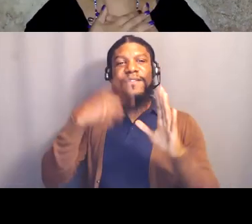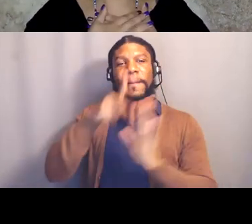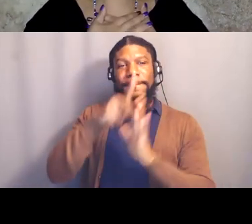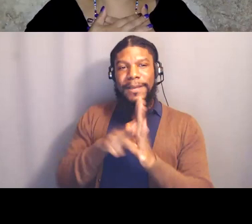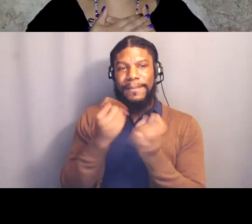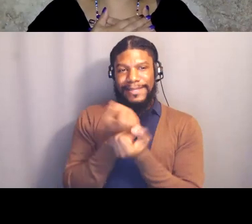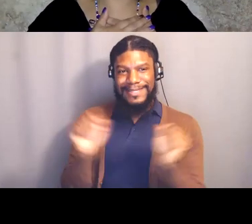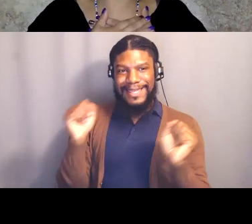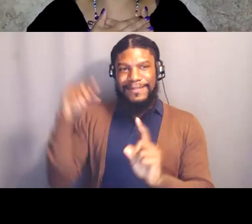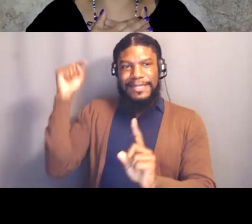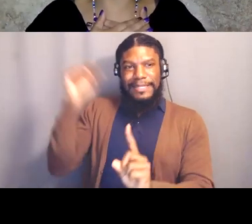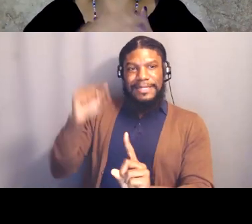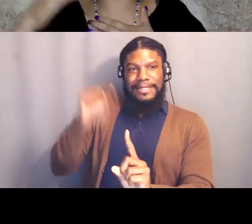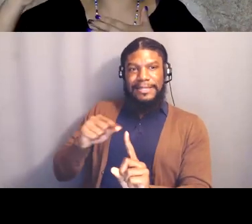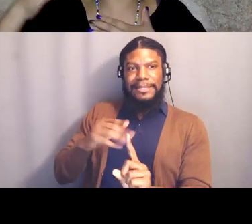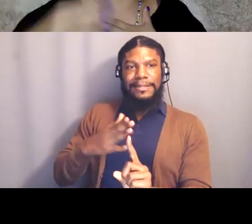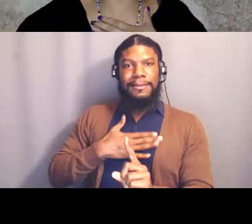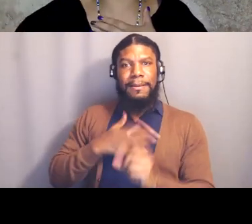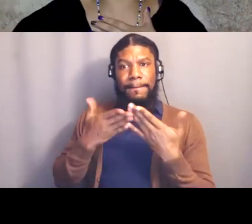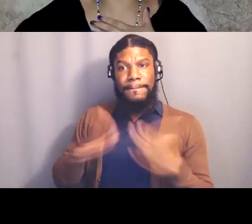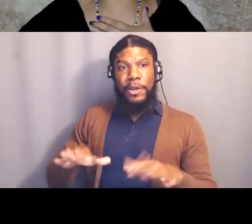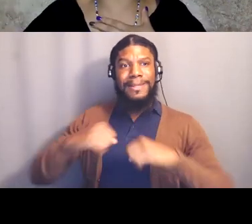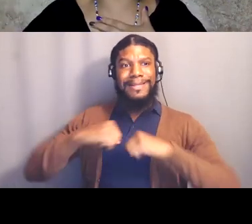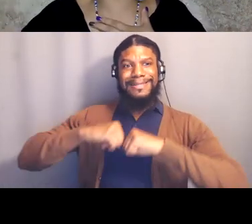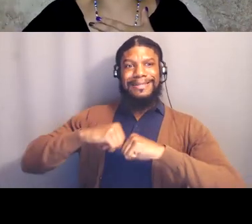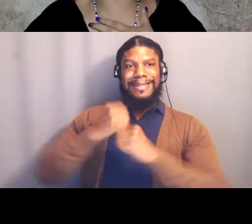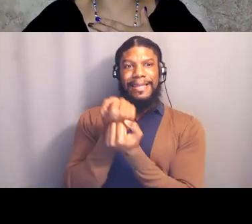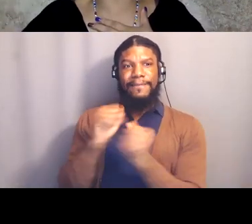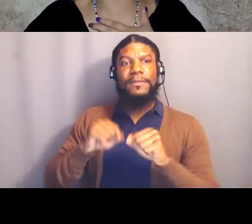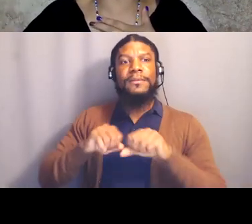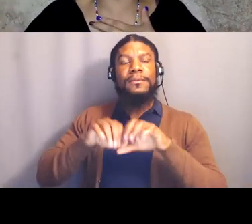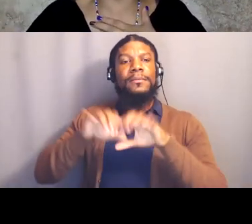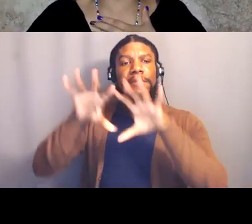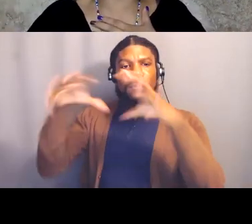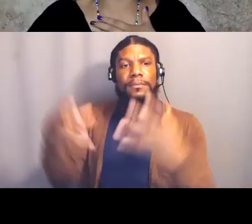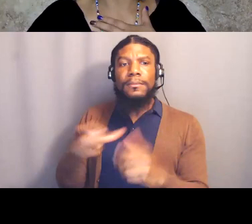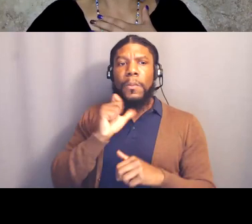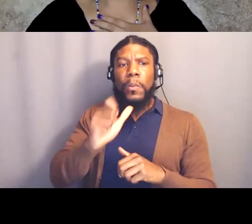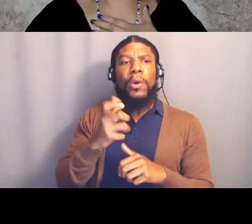My public safety system underneath my vision does not include police prisons or jails, right?